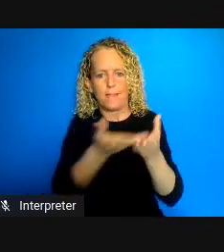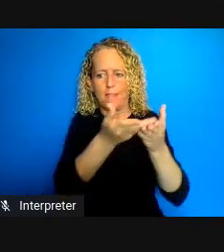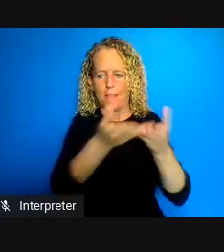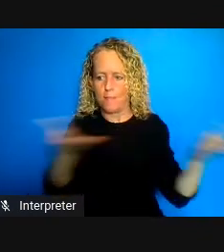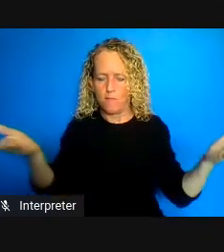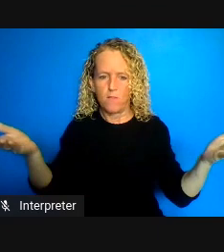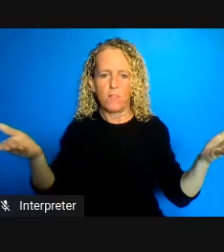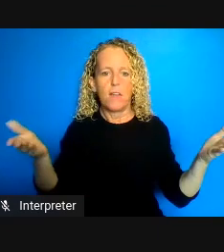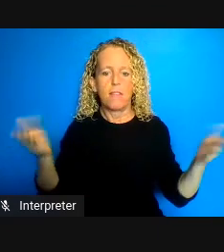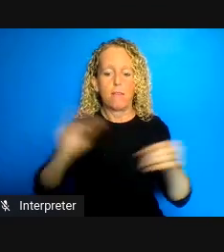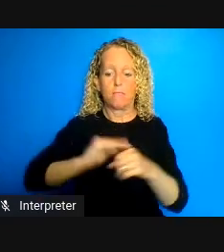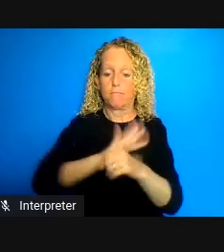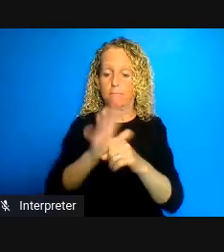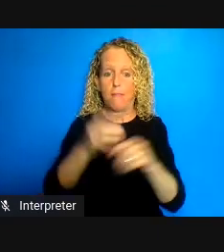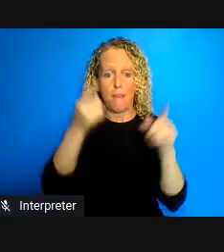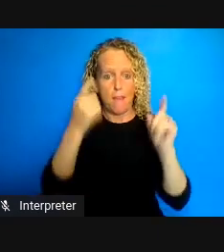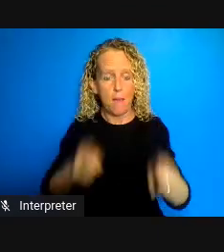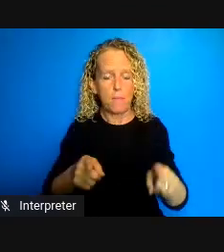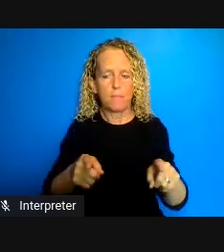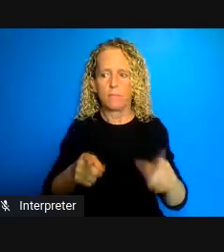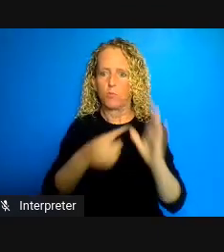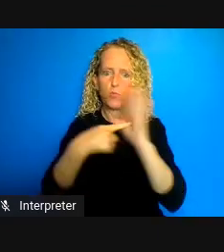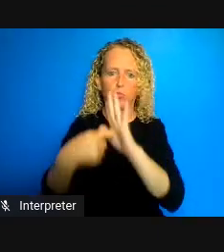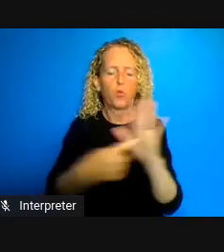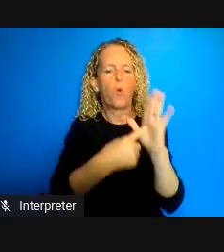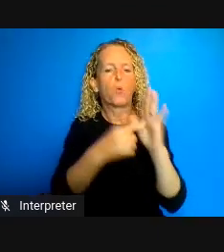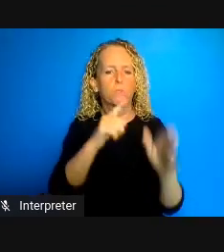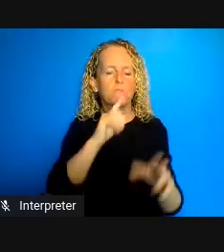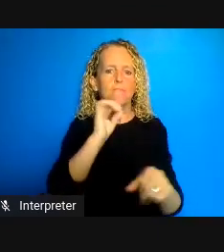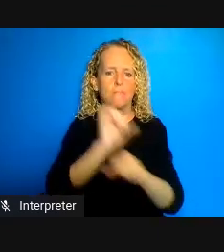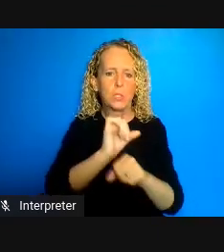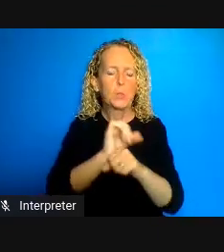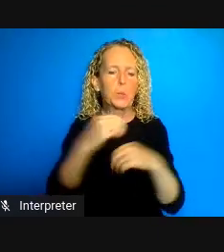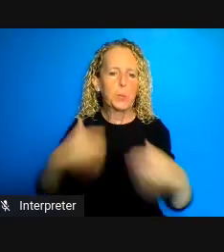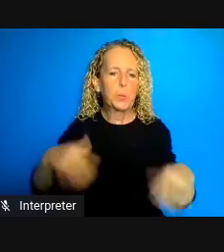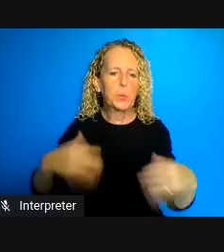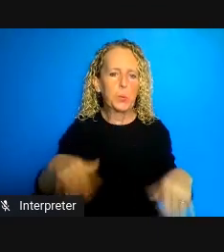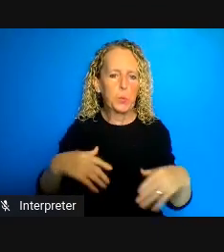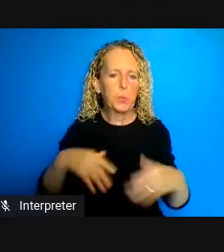underlying structural harms that remind us some have been living in conditions